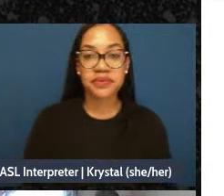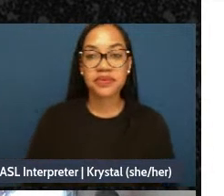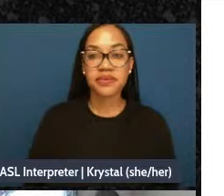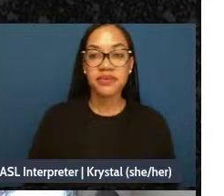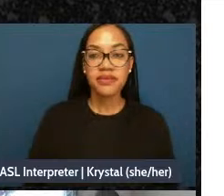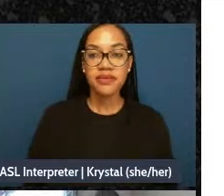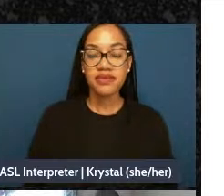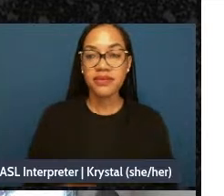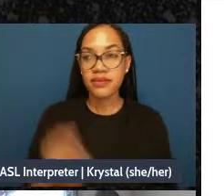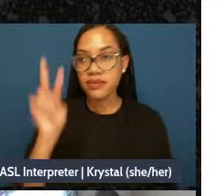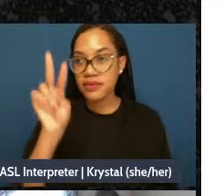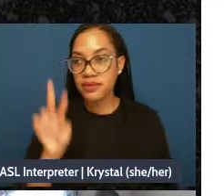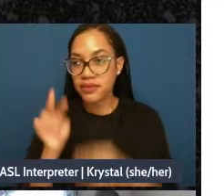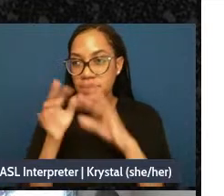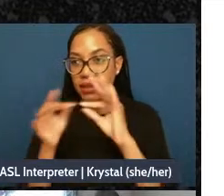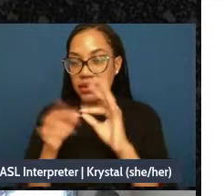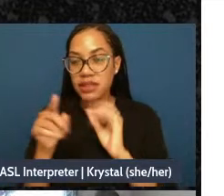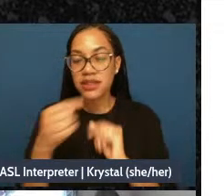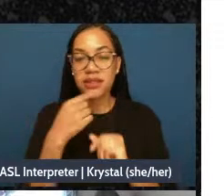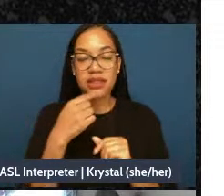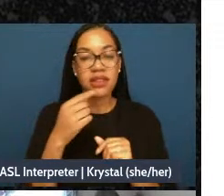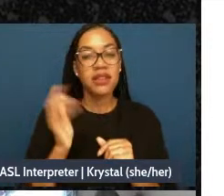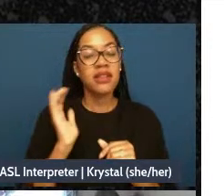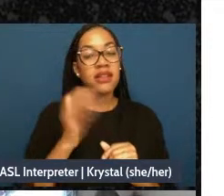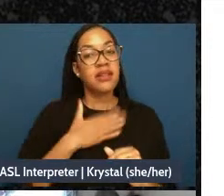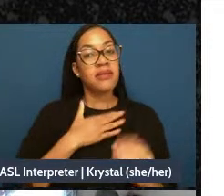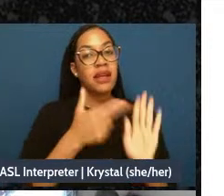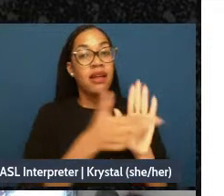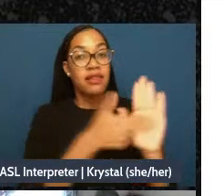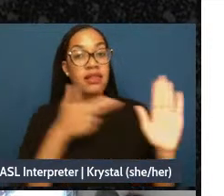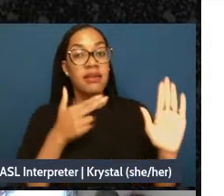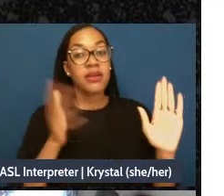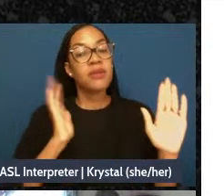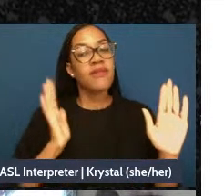and now I see them as something that helps my immigrant family assimilate and fit in.